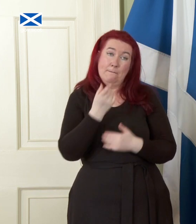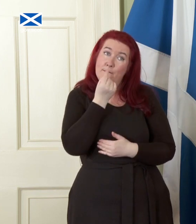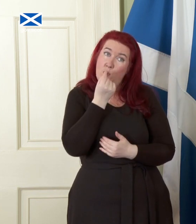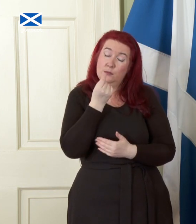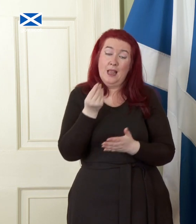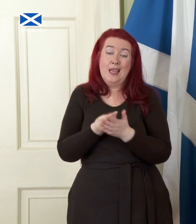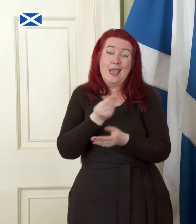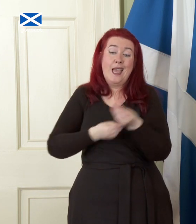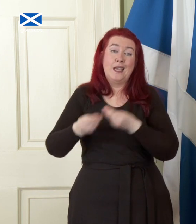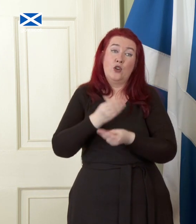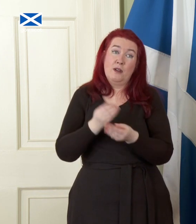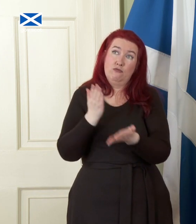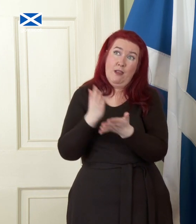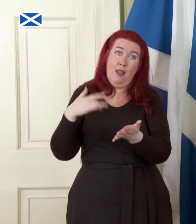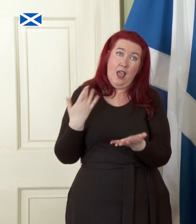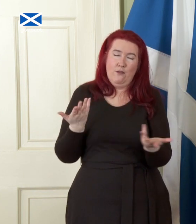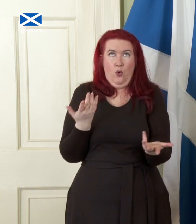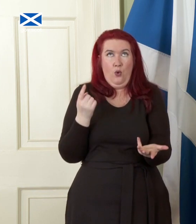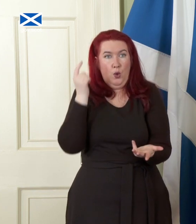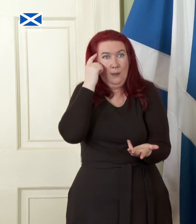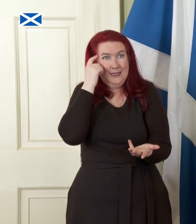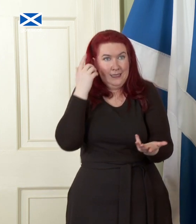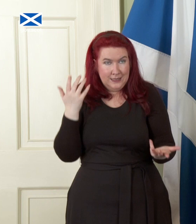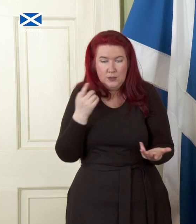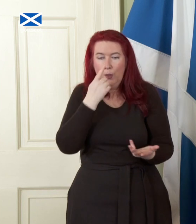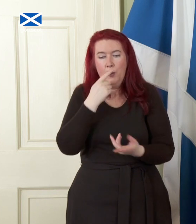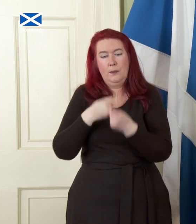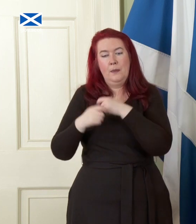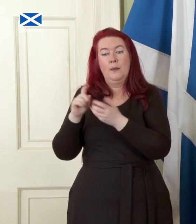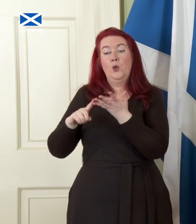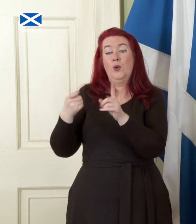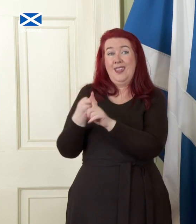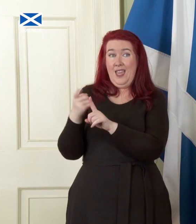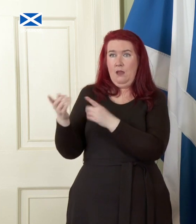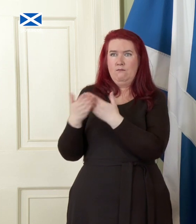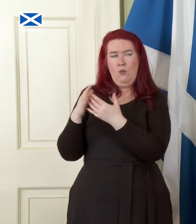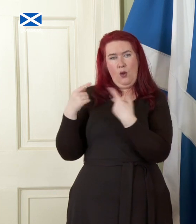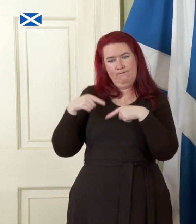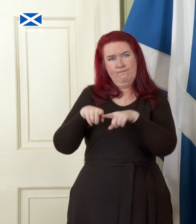reality, if not common sense, will lead the UK to greater alignment with the single market and